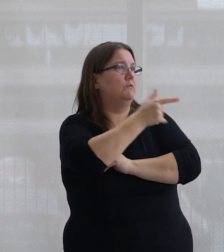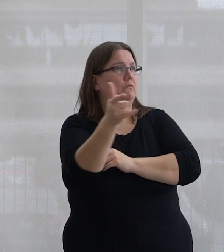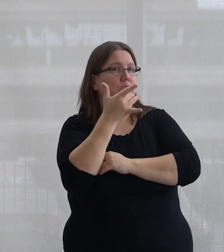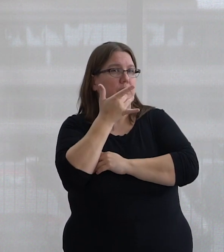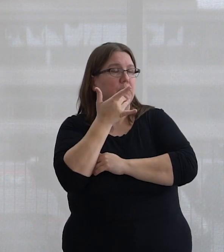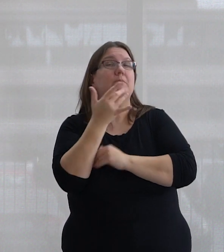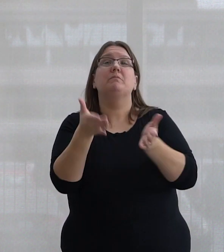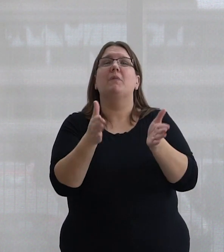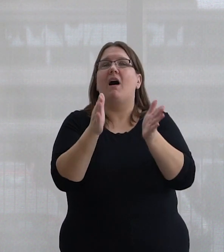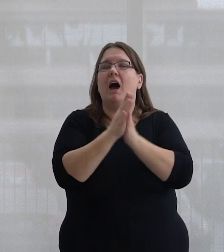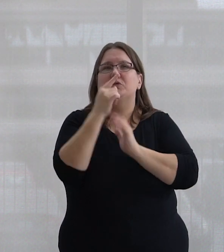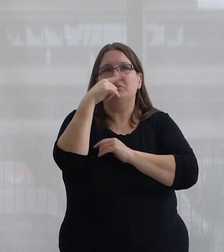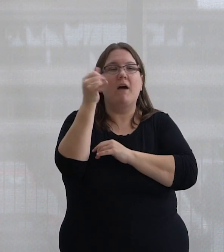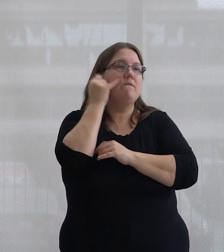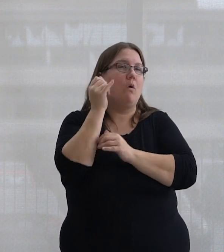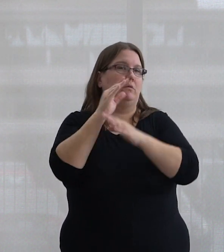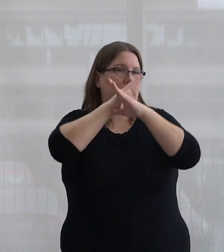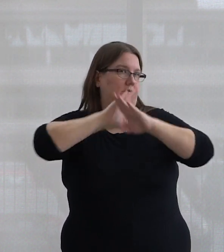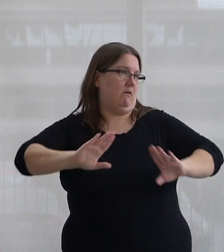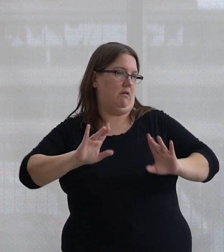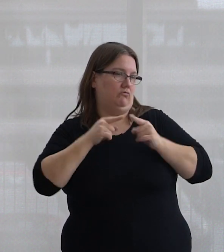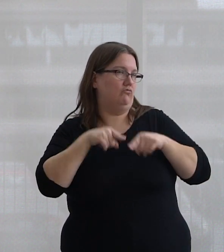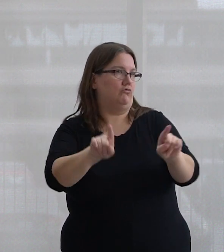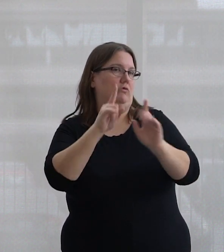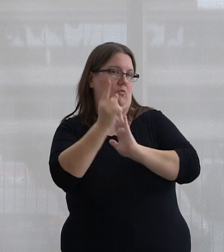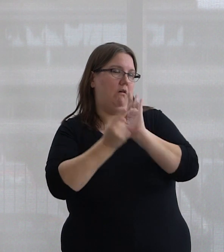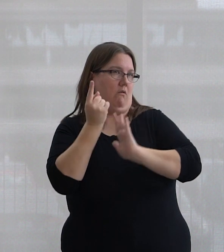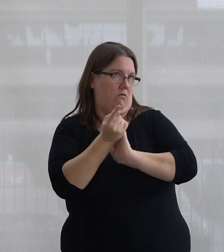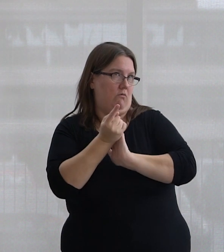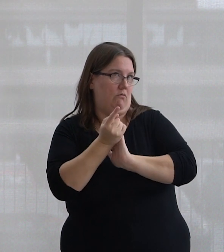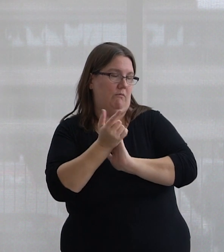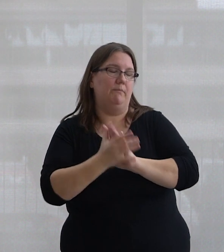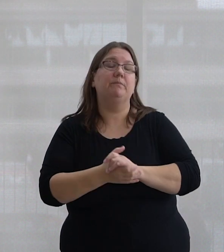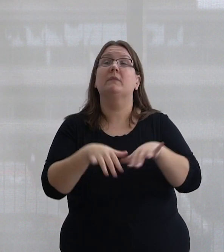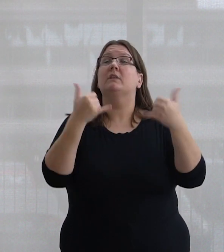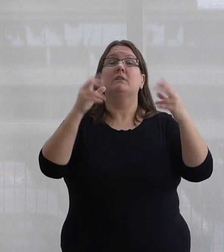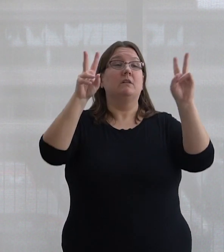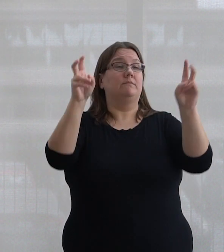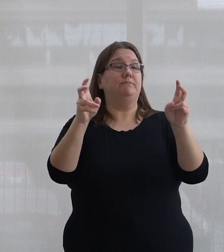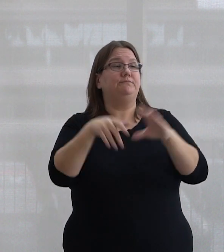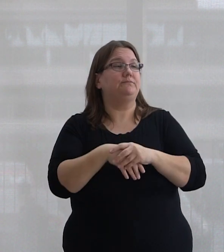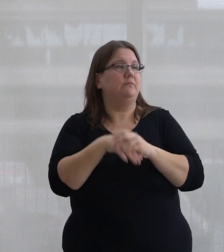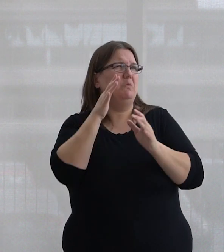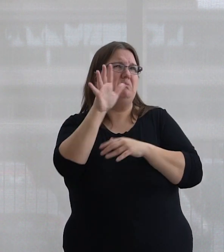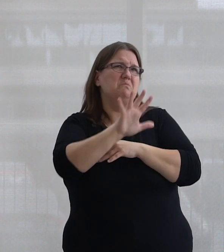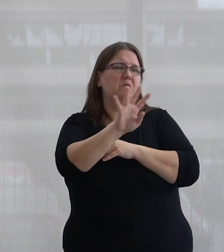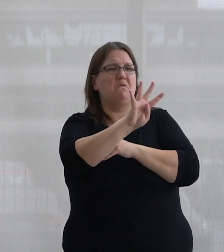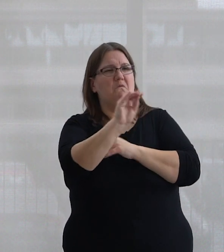We do ask, though, that your phones remain on silent for the duration of this conversation. Today's talk will be approximately 40 minutes,